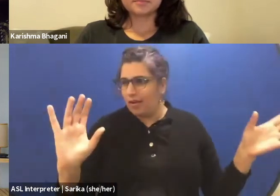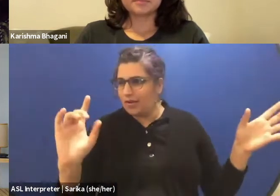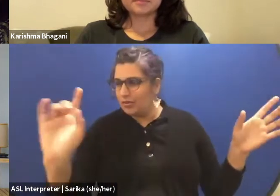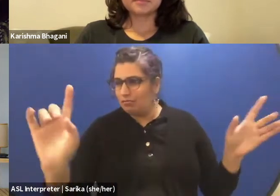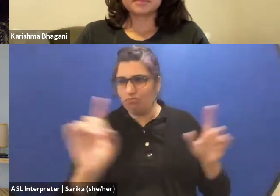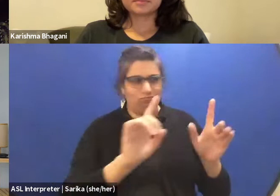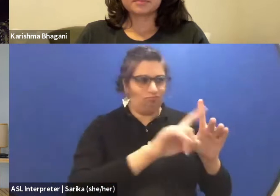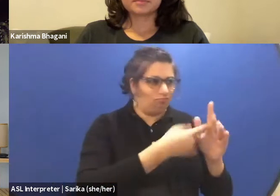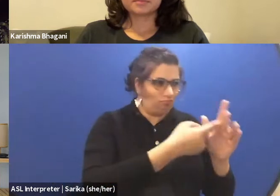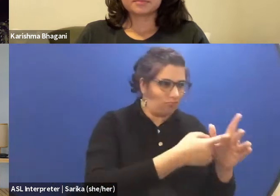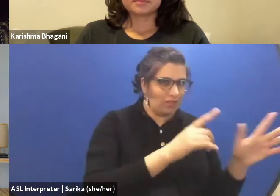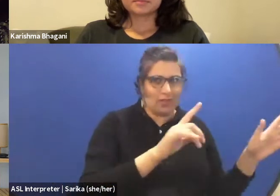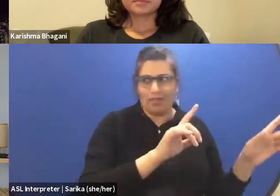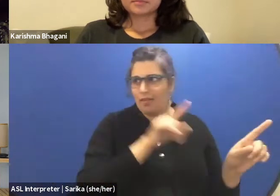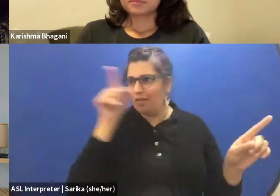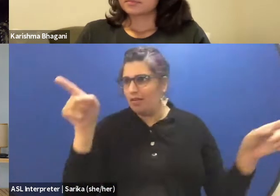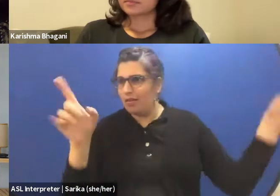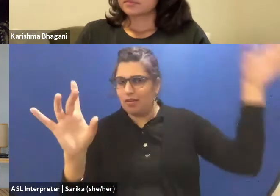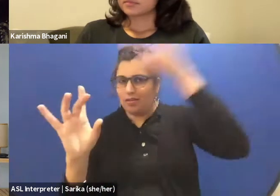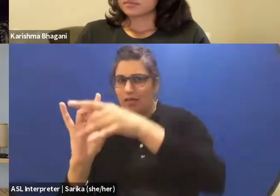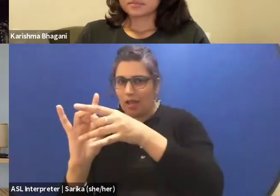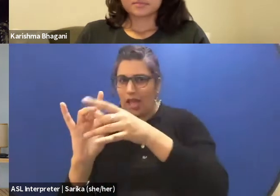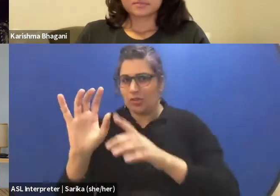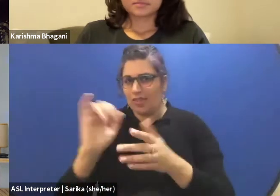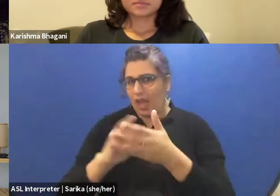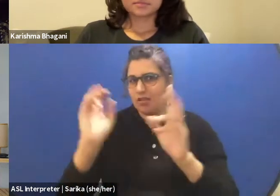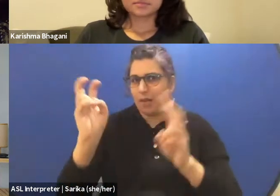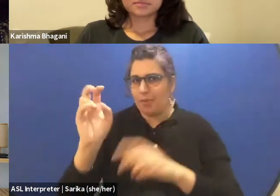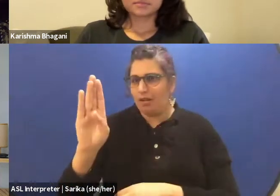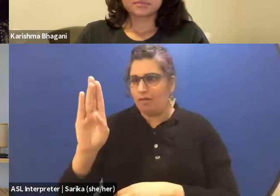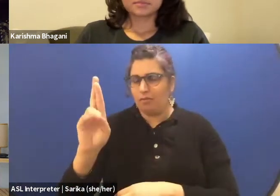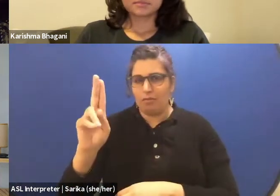if you go directly to a subject,